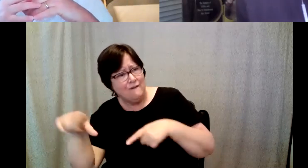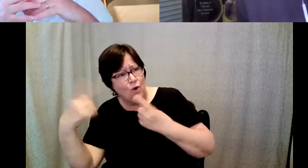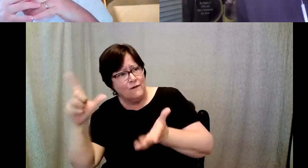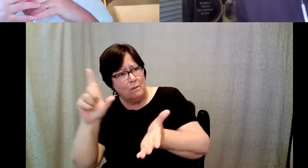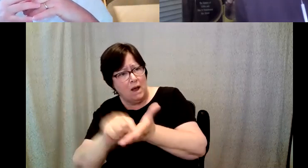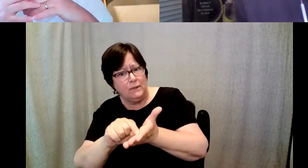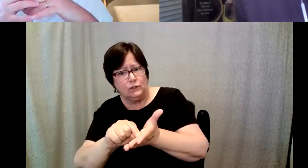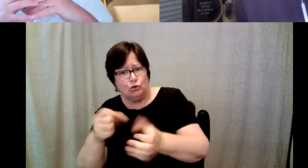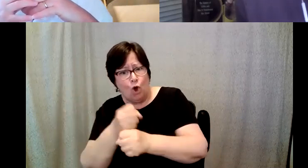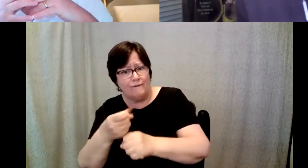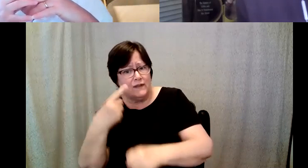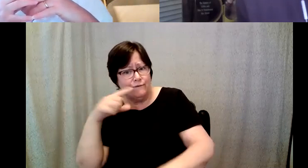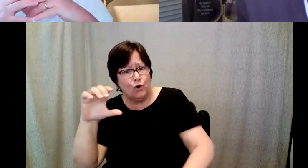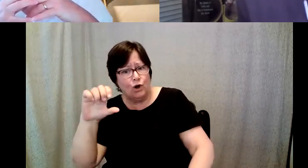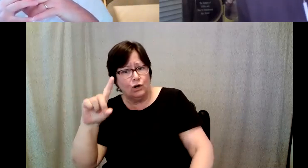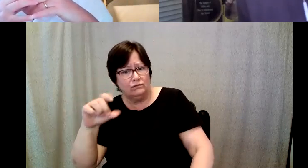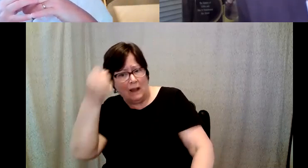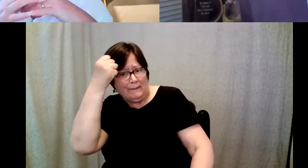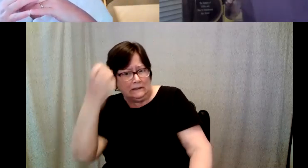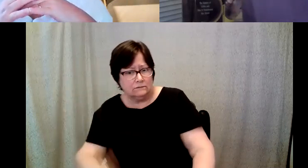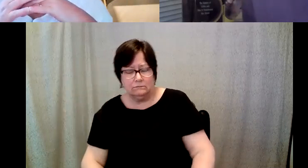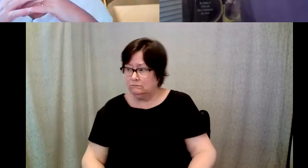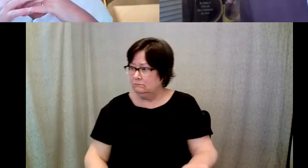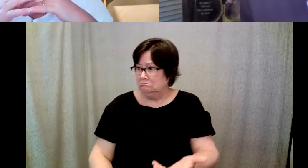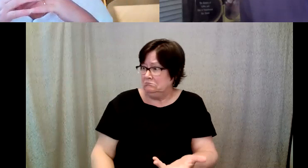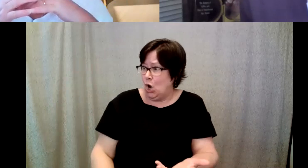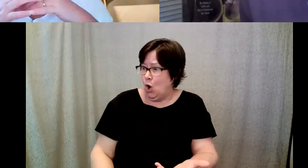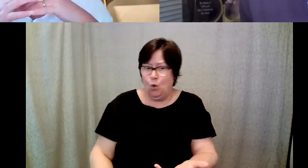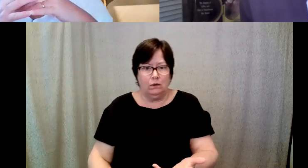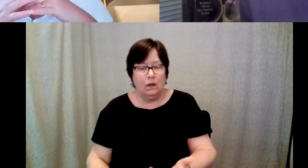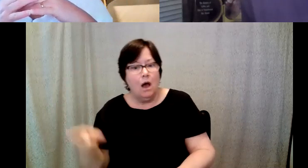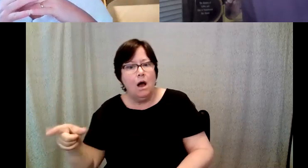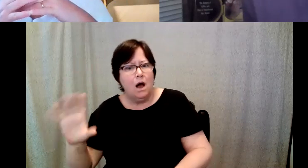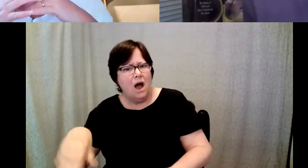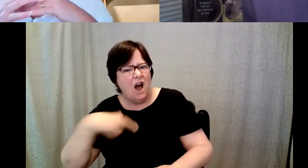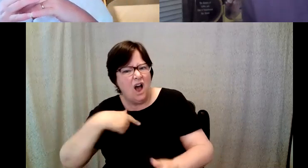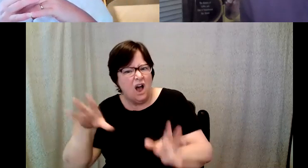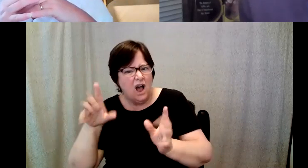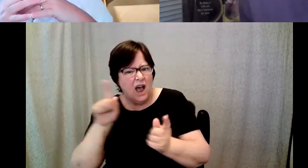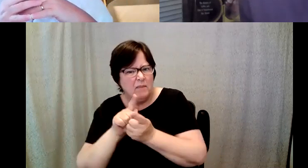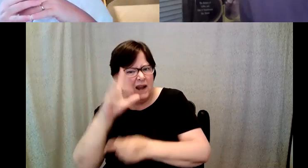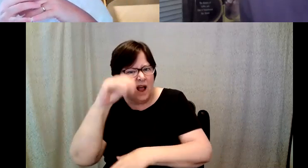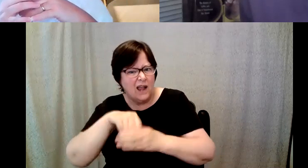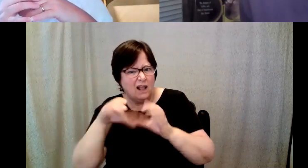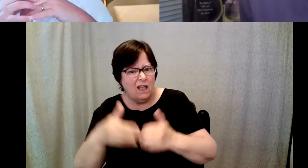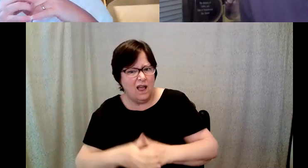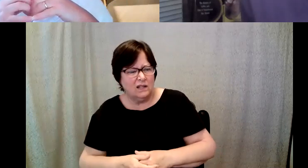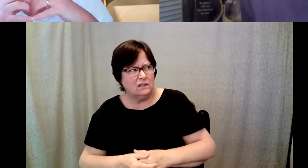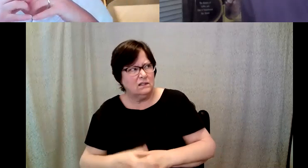D. Major Cohen: And the person answered no and this person said, I met this guy in a class who would probably.